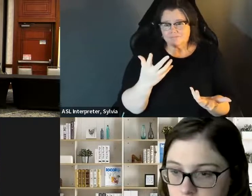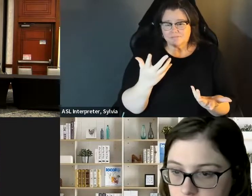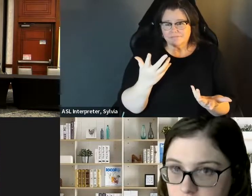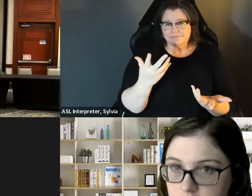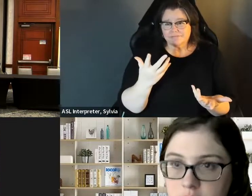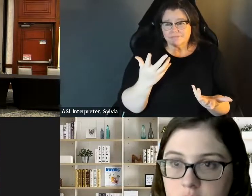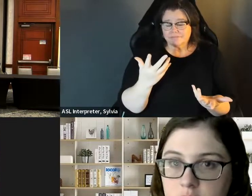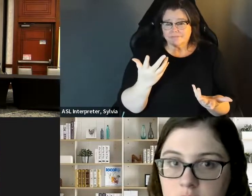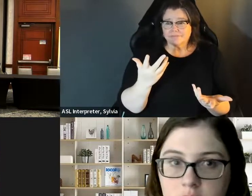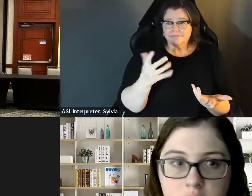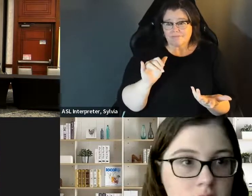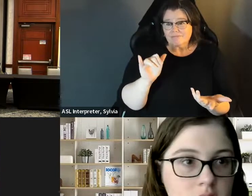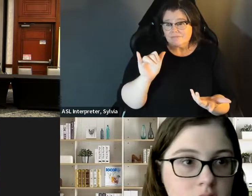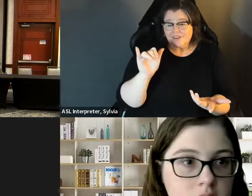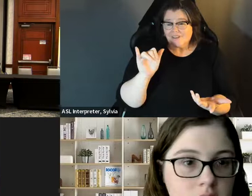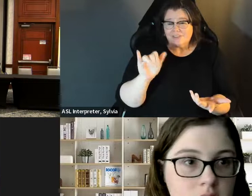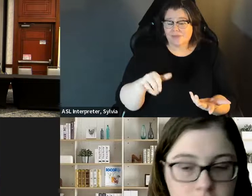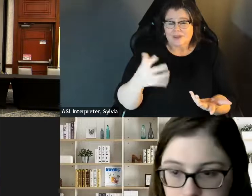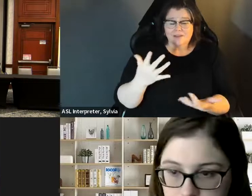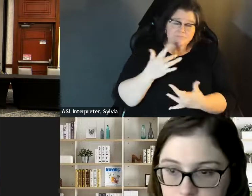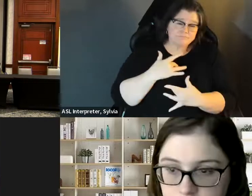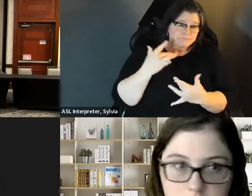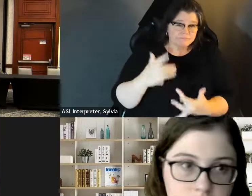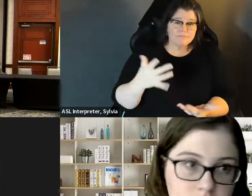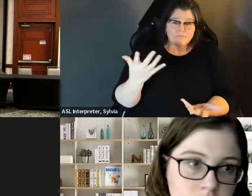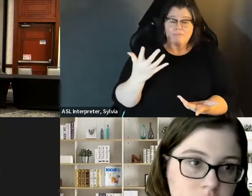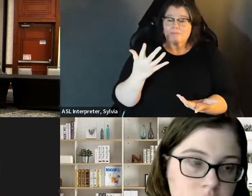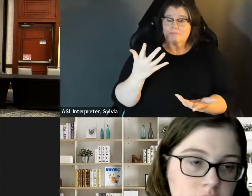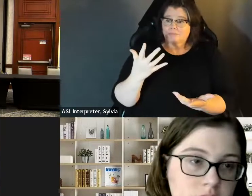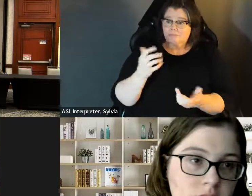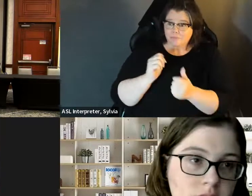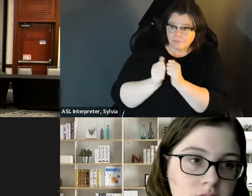assume things and if they don' t know information they'll sometimes make it up so I think that's for anybody So I think that that's where, if that's for anybody that's running for office when you put yourself out there, just making sure you stay on message.